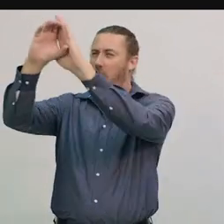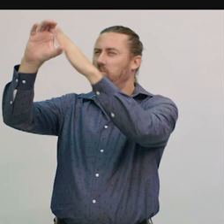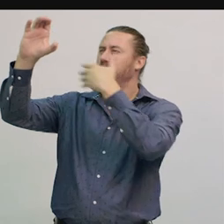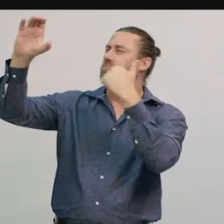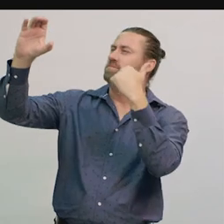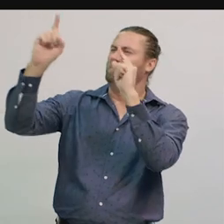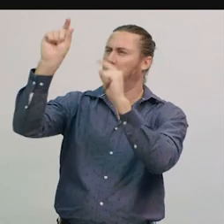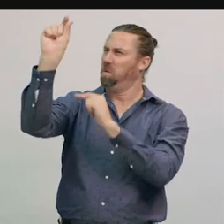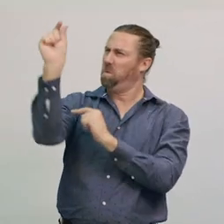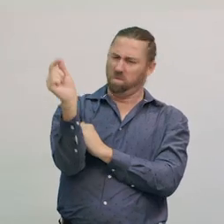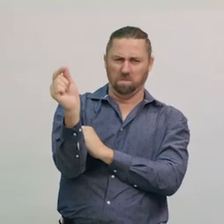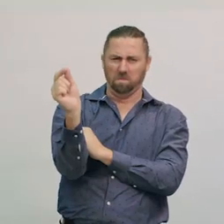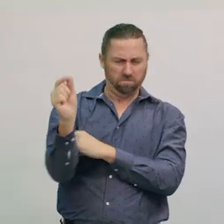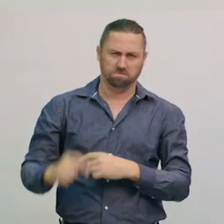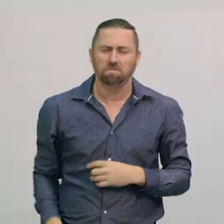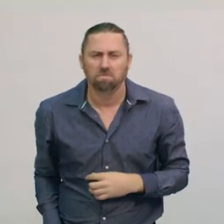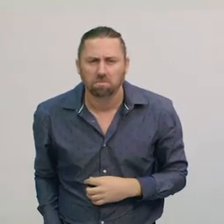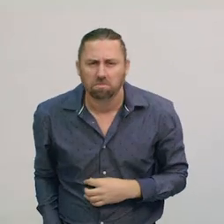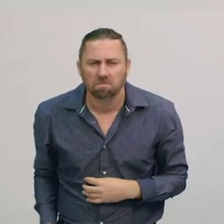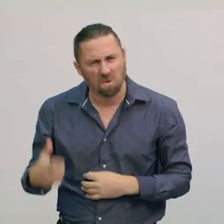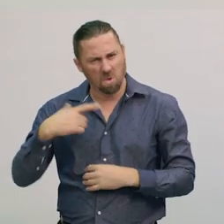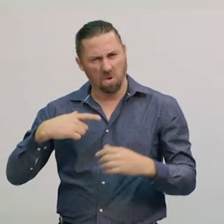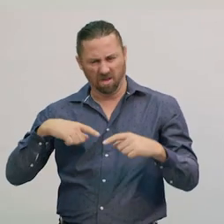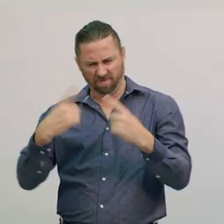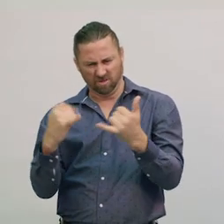So why does the Moon appear to change shape? That is,